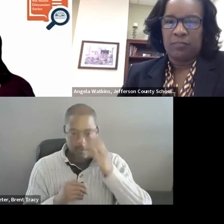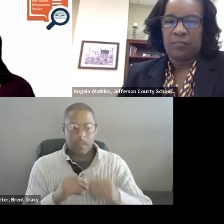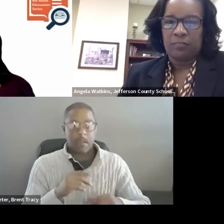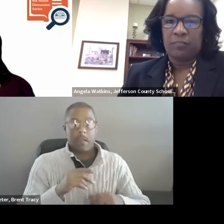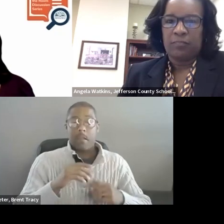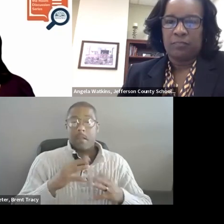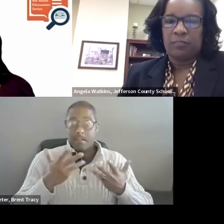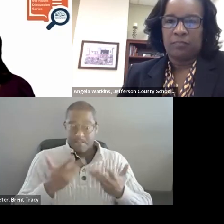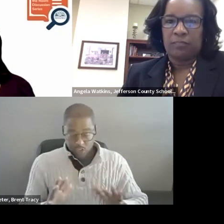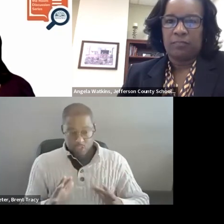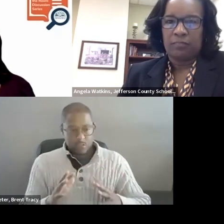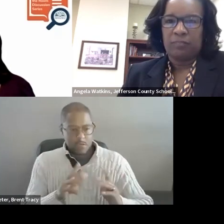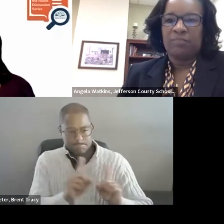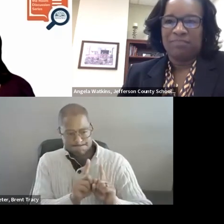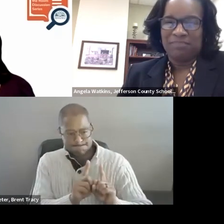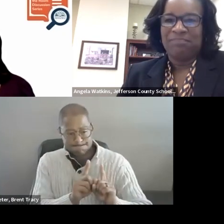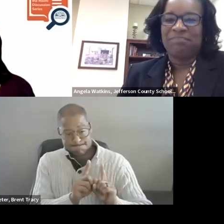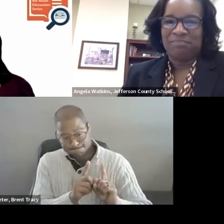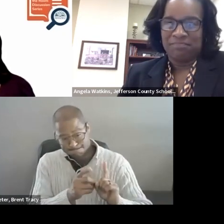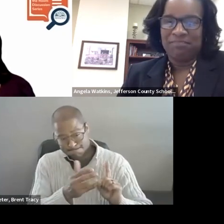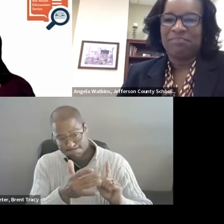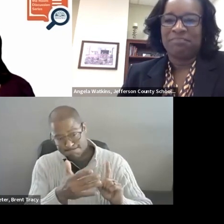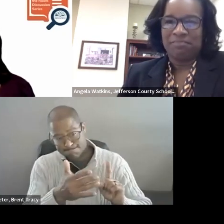On and on and on just like we expect our students